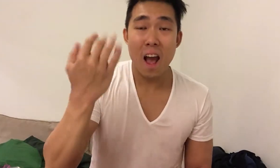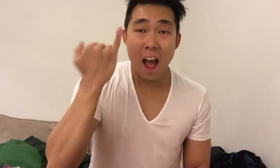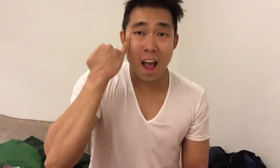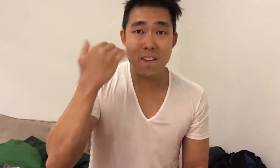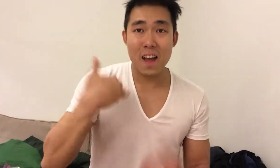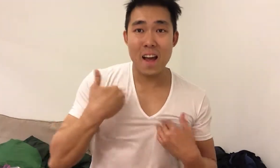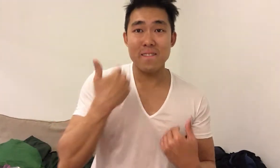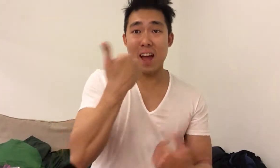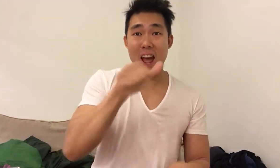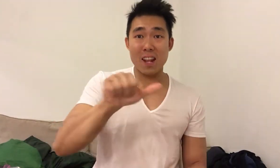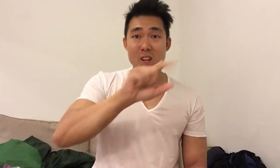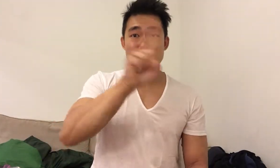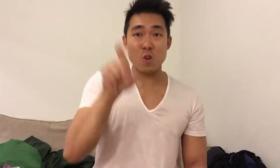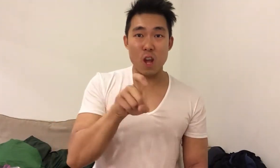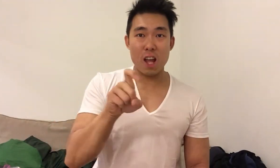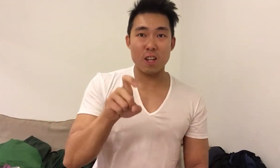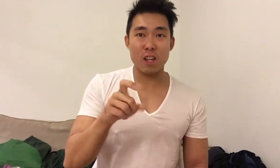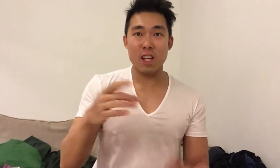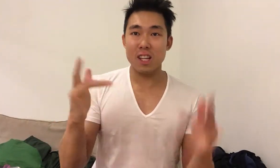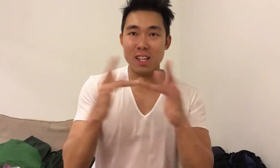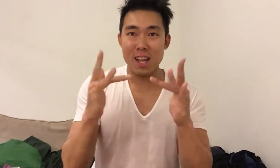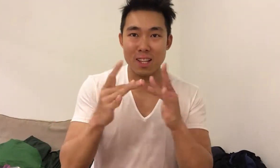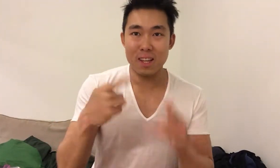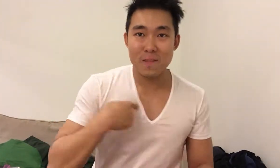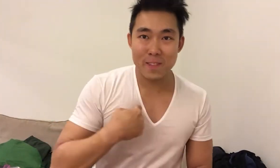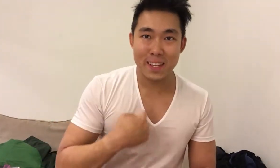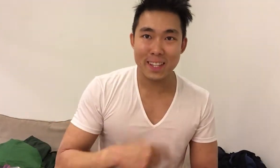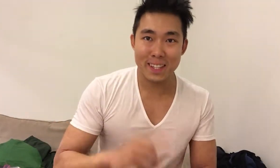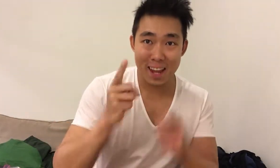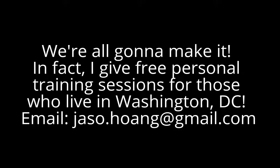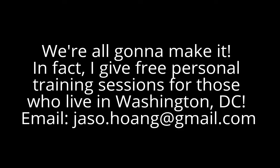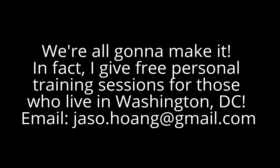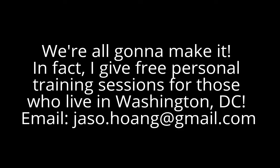If you have any question, feel free to contact me!